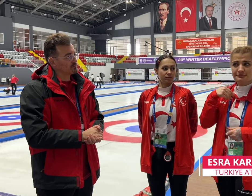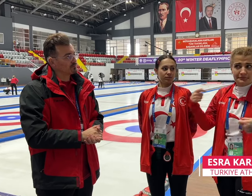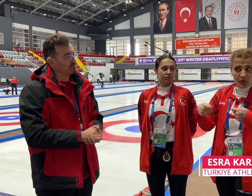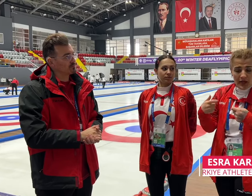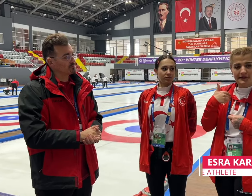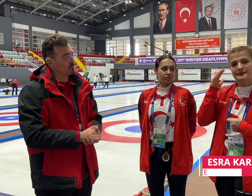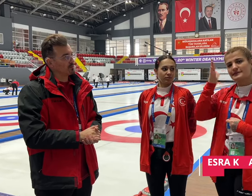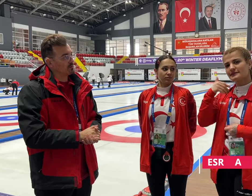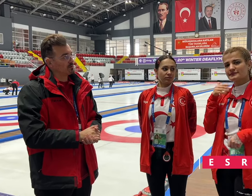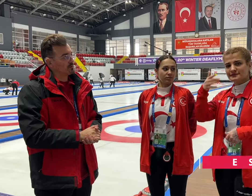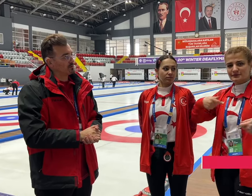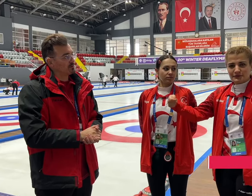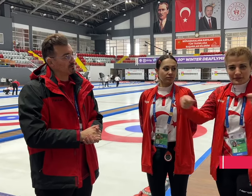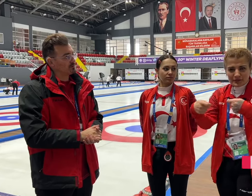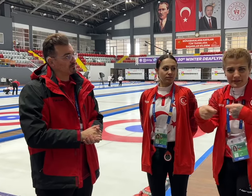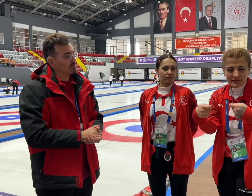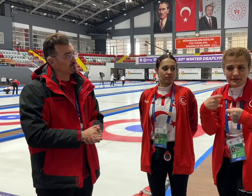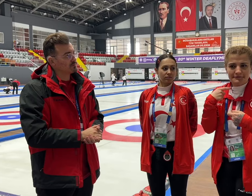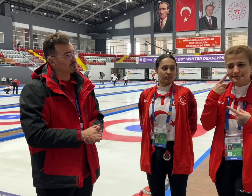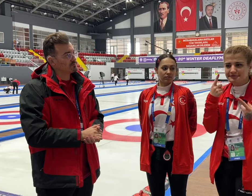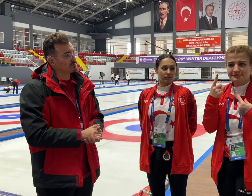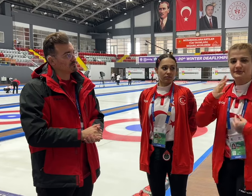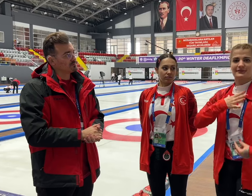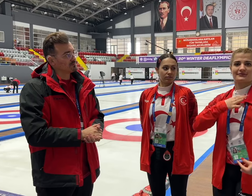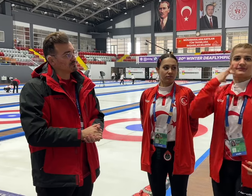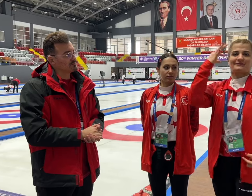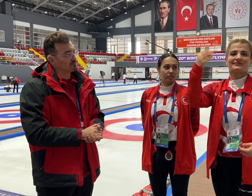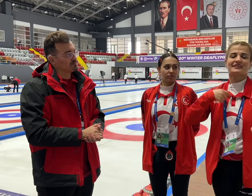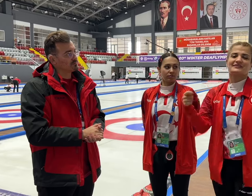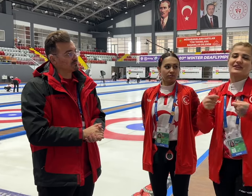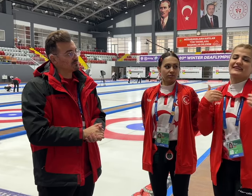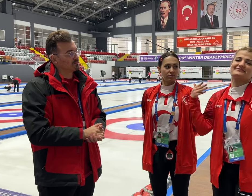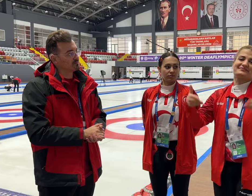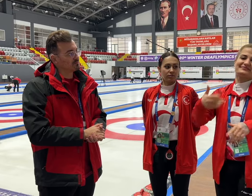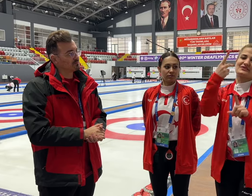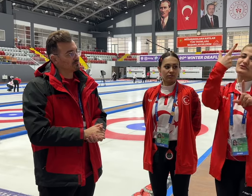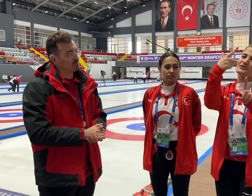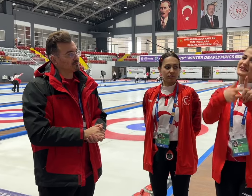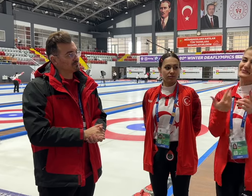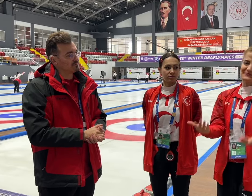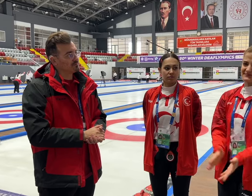me if I wanted to participate in curling matches. I said yes and attended try out practices and was eventually selected. Yeah, I had only three months to train.